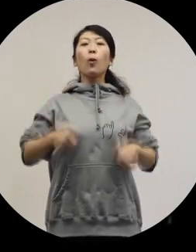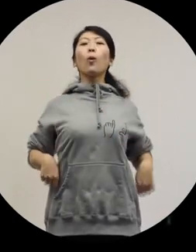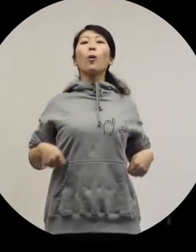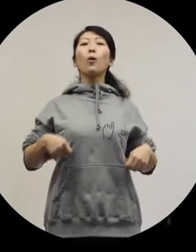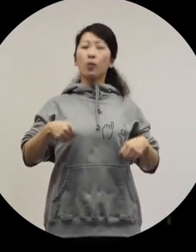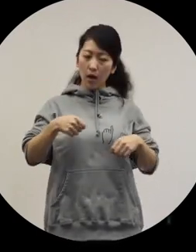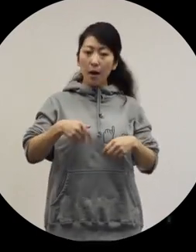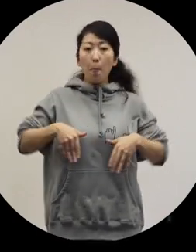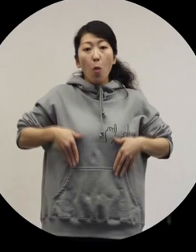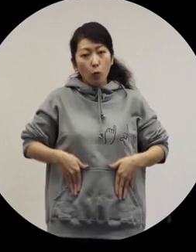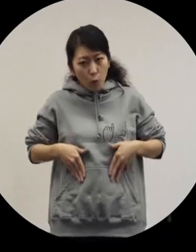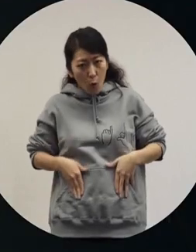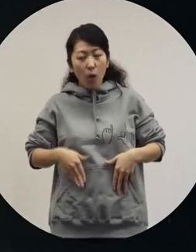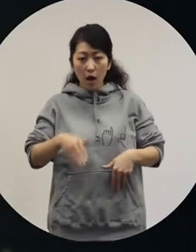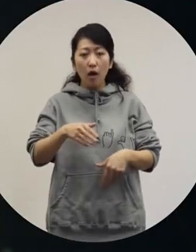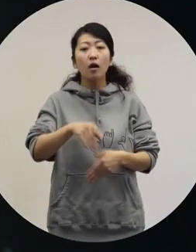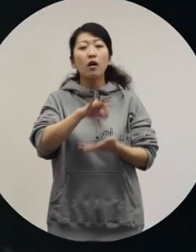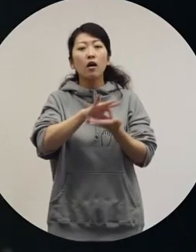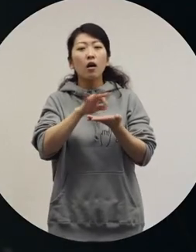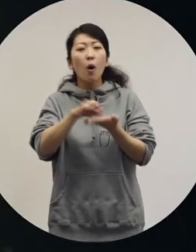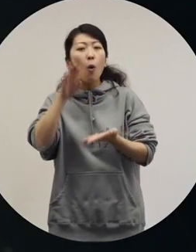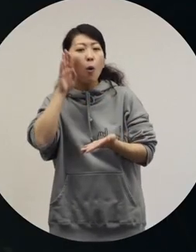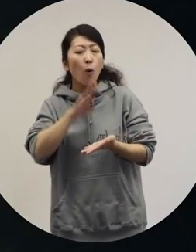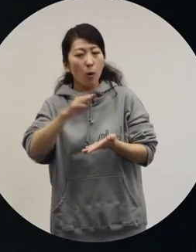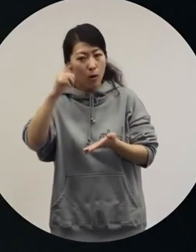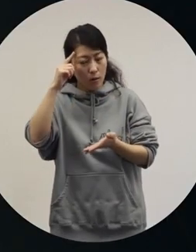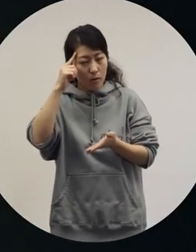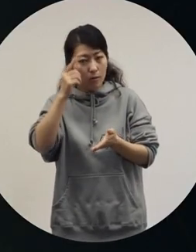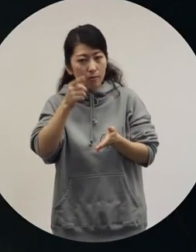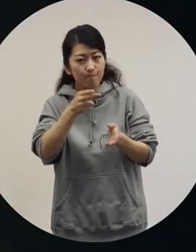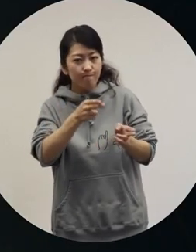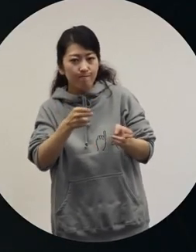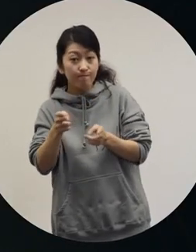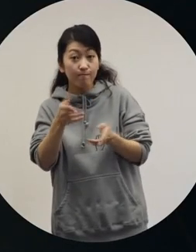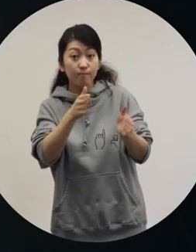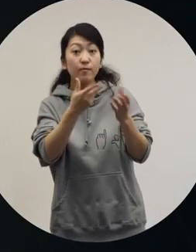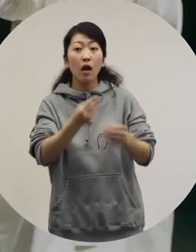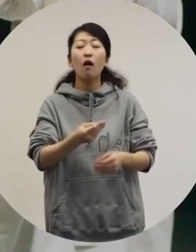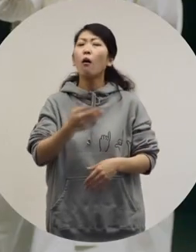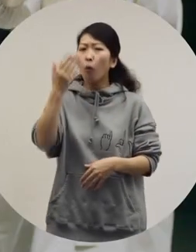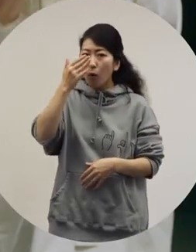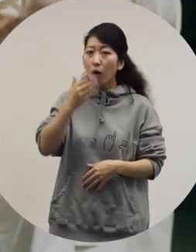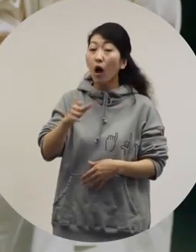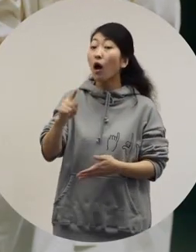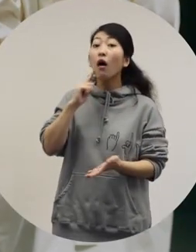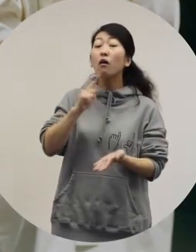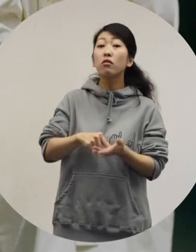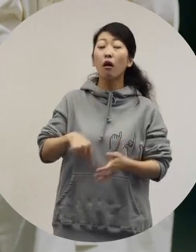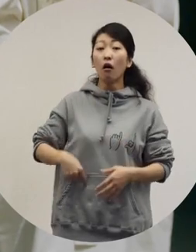Also we put pockets on it. We thought about usability. [Ochiai] I see. -[Ryuchell] It was easy to put on.